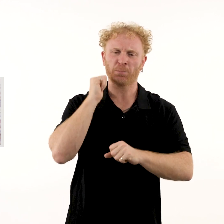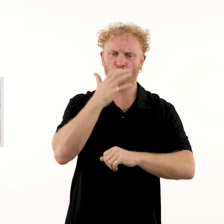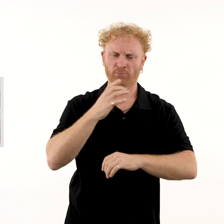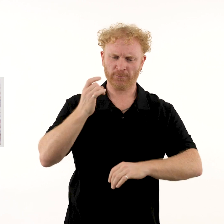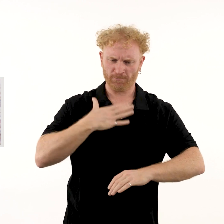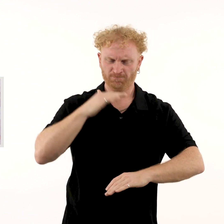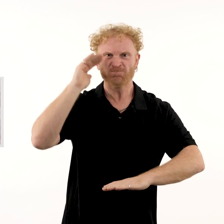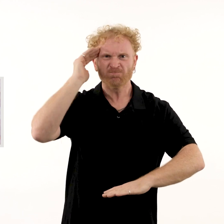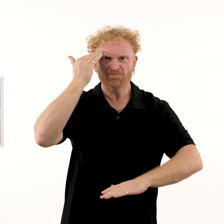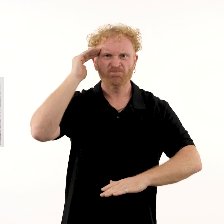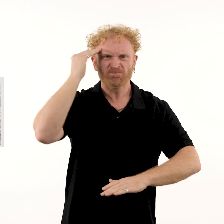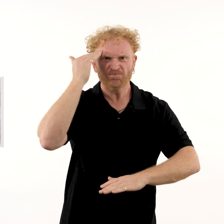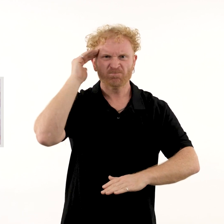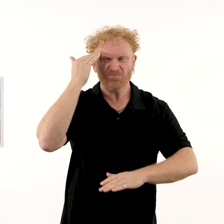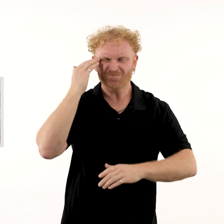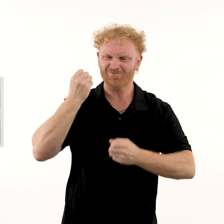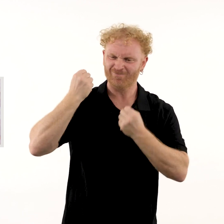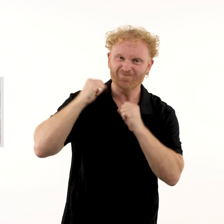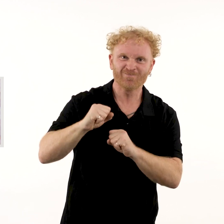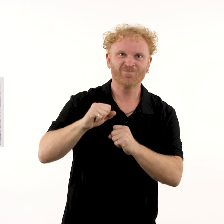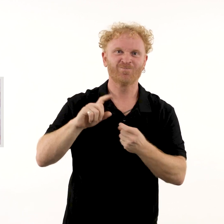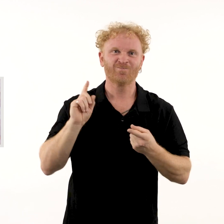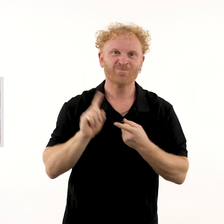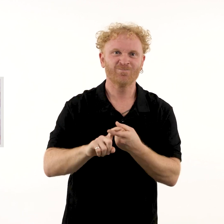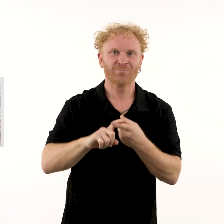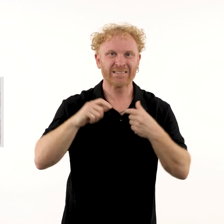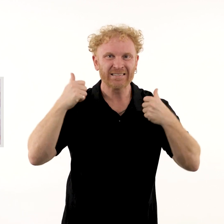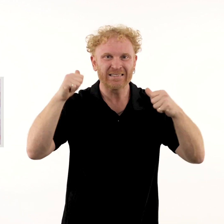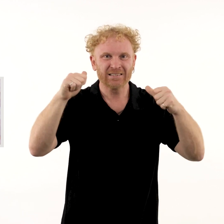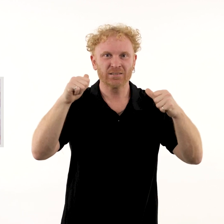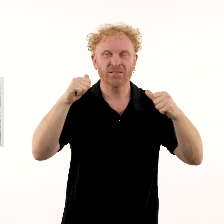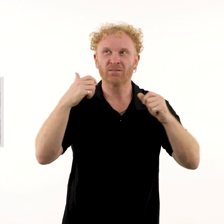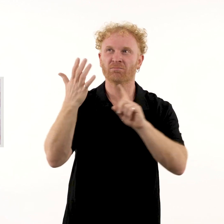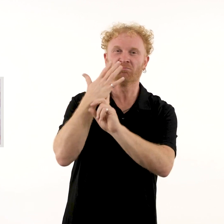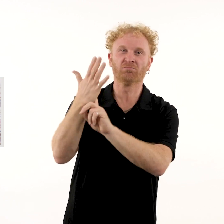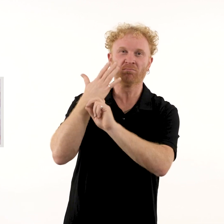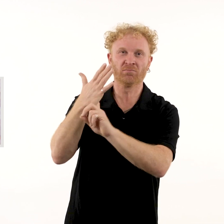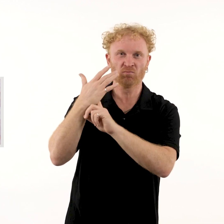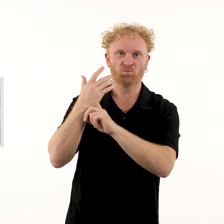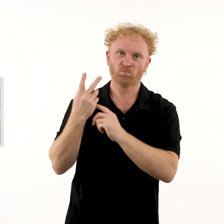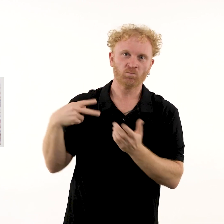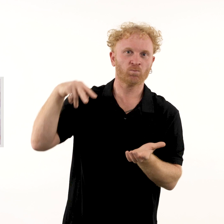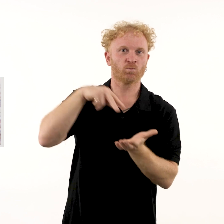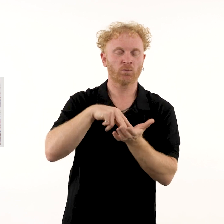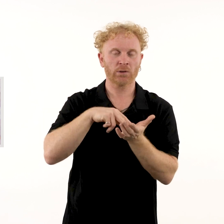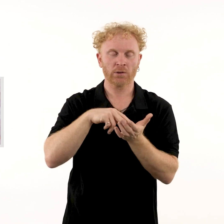of Aboriginal self-determination, persistence and success in the face of adversity.